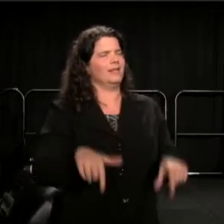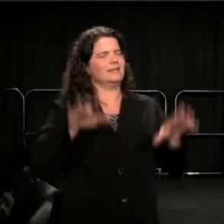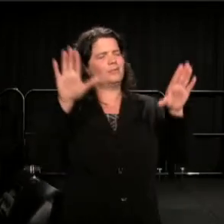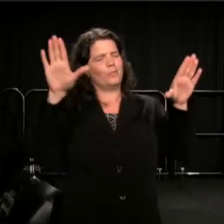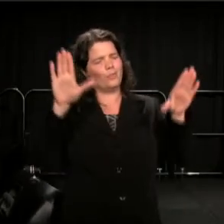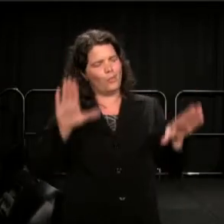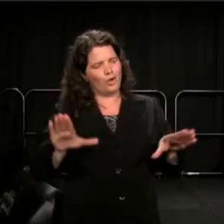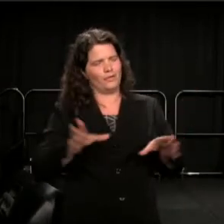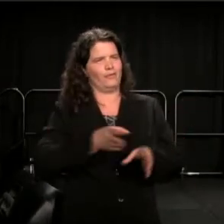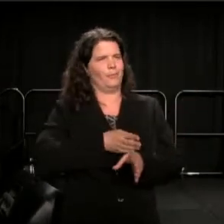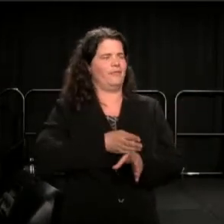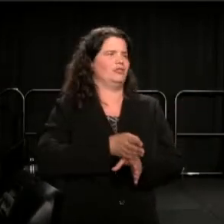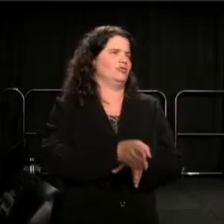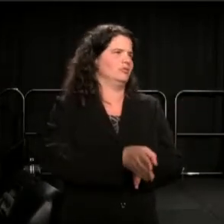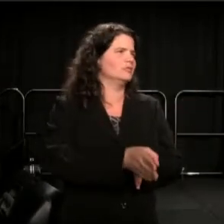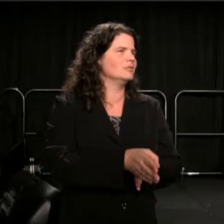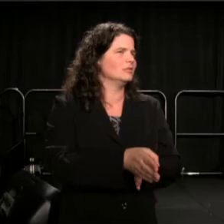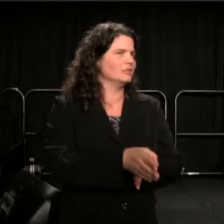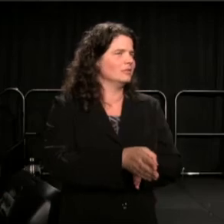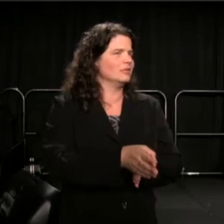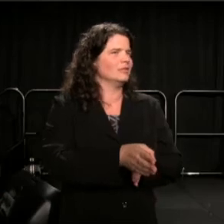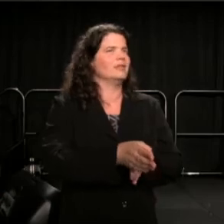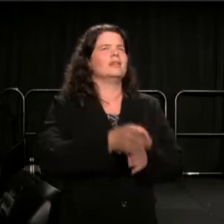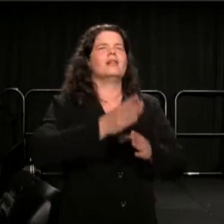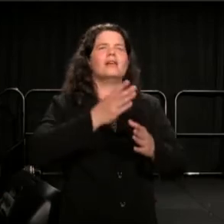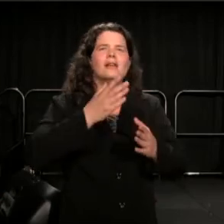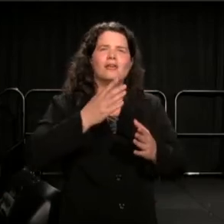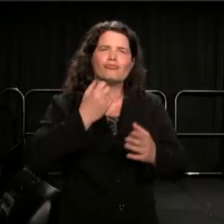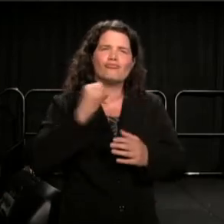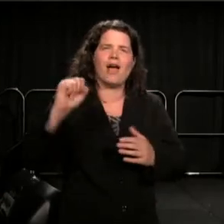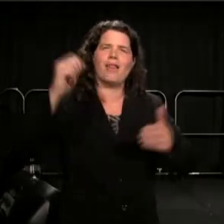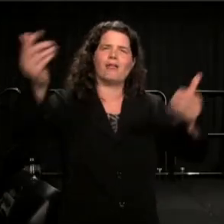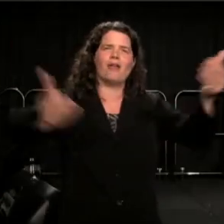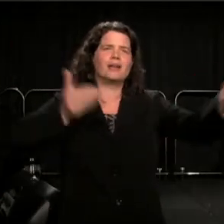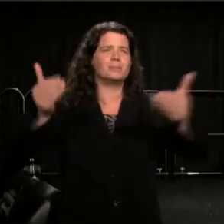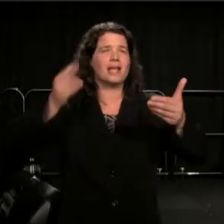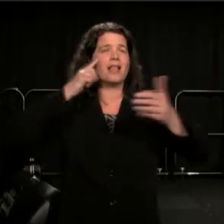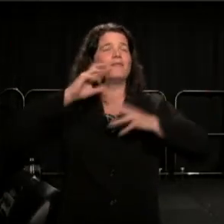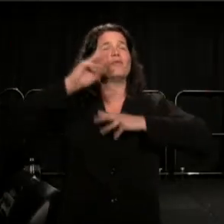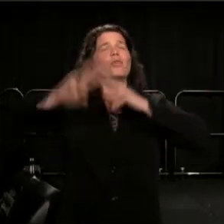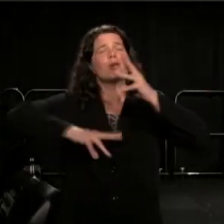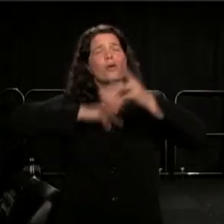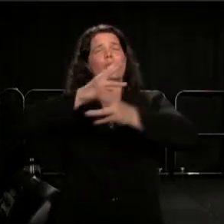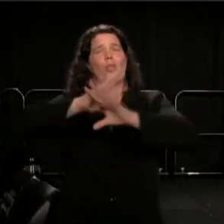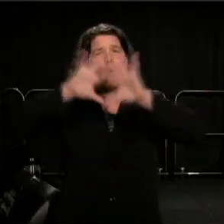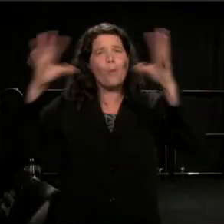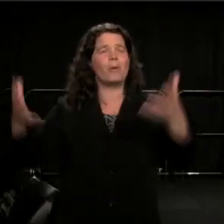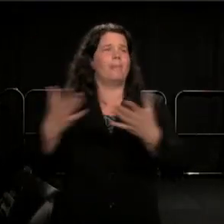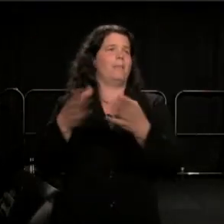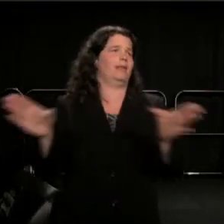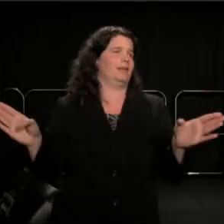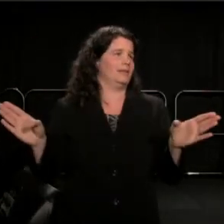Toward the global public, on whose ground we stand.